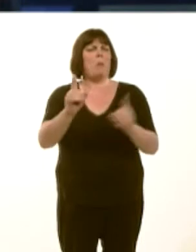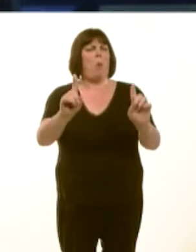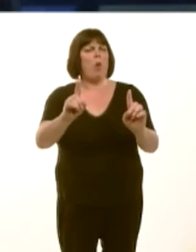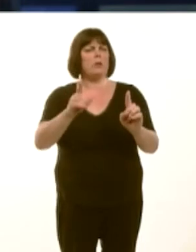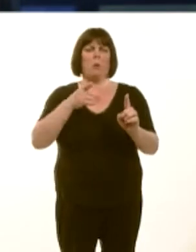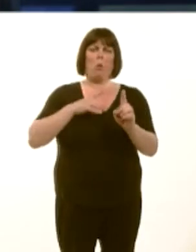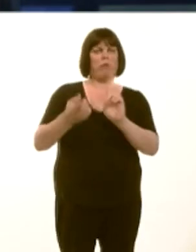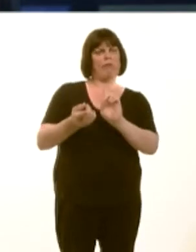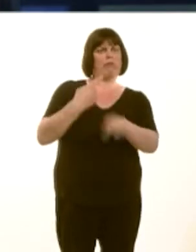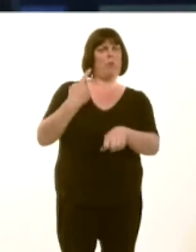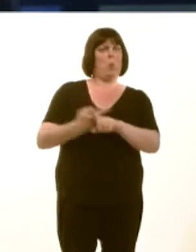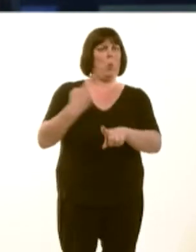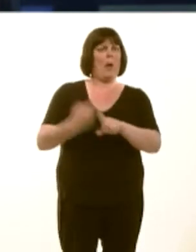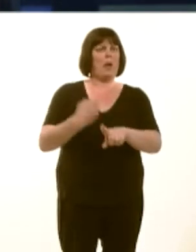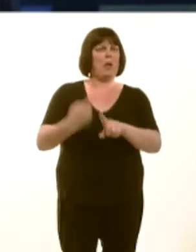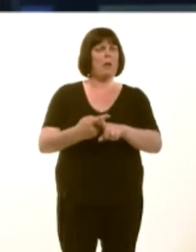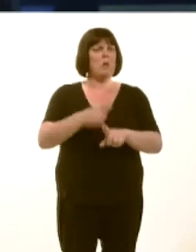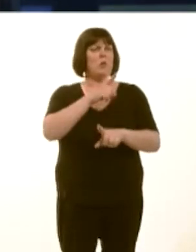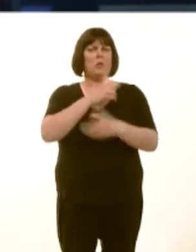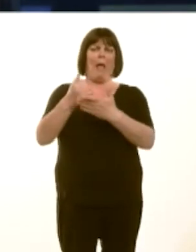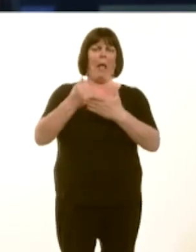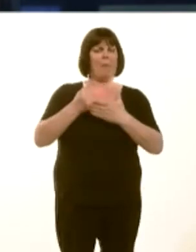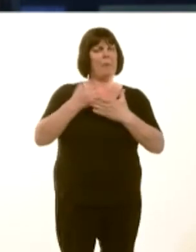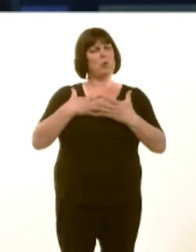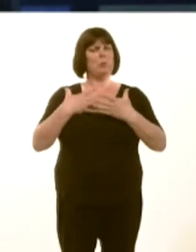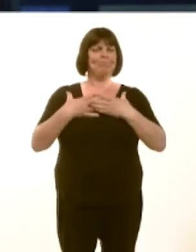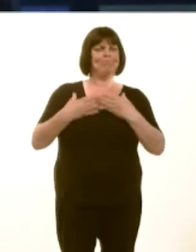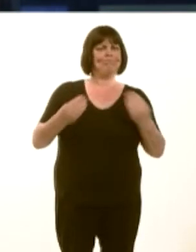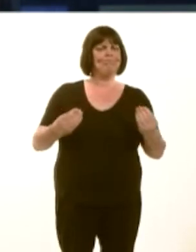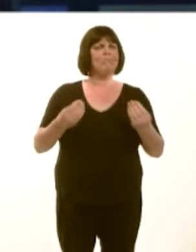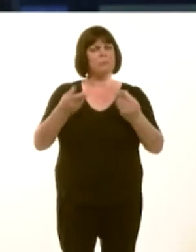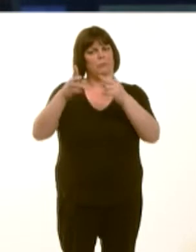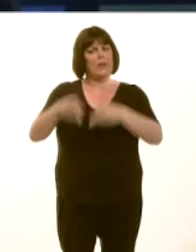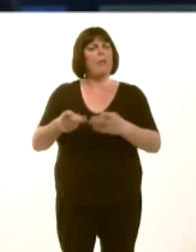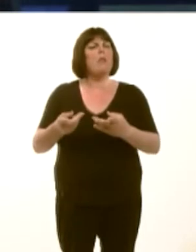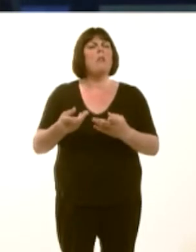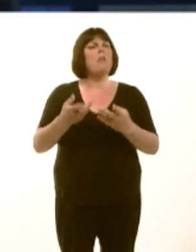Yet, Iím dealing, as I say, with cases where we have seen some cases dragging on for, perhaps,